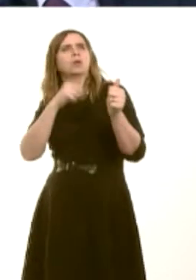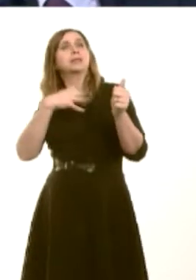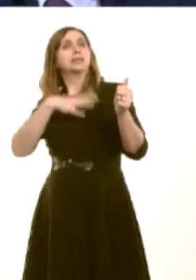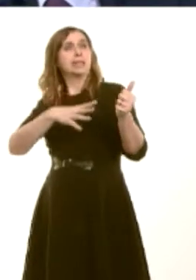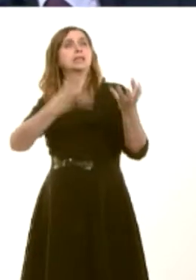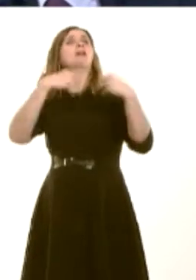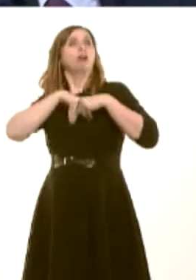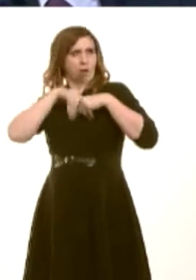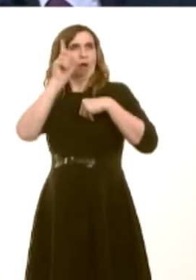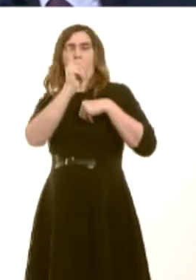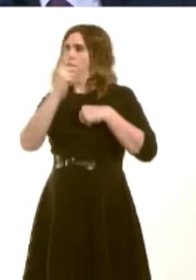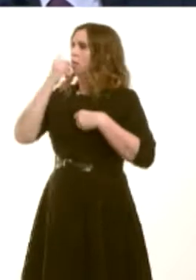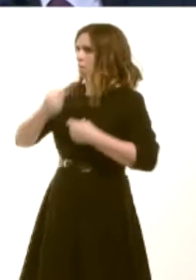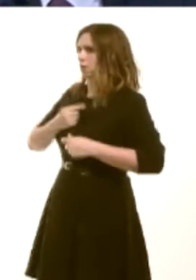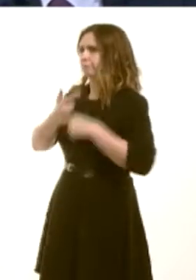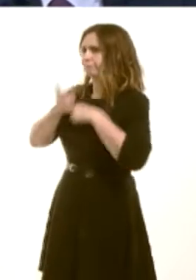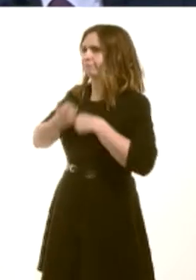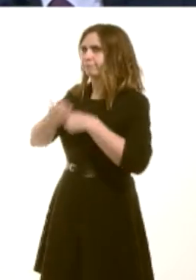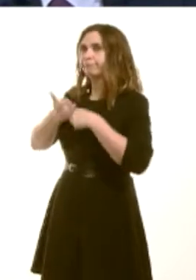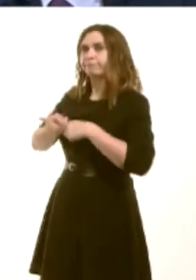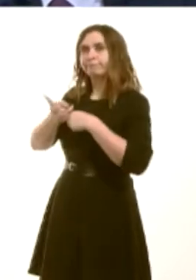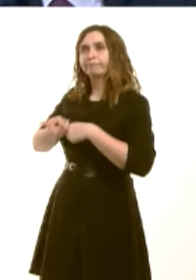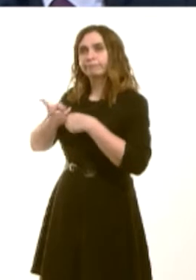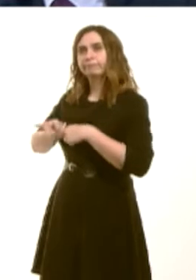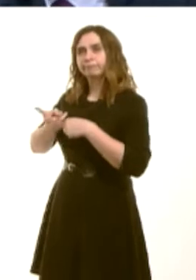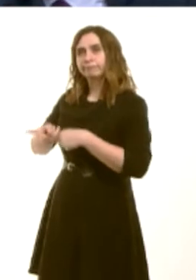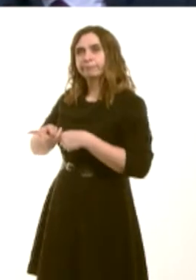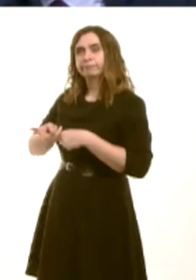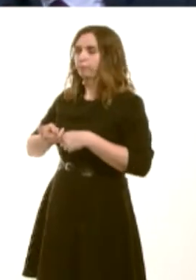order for them to be able to undertake their caring role and to enable them, of course,